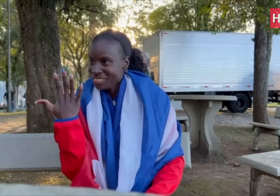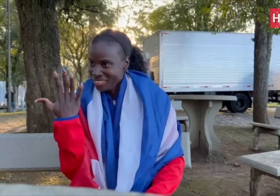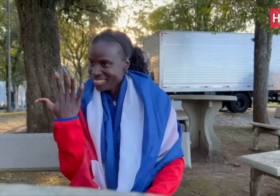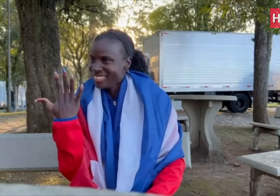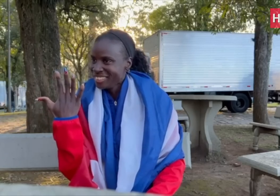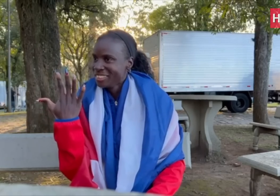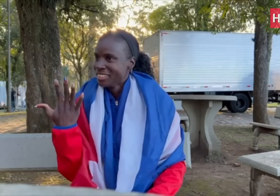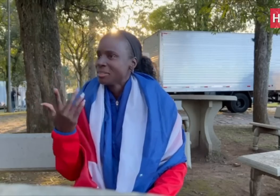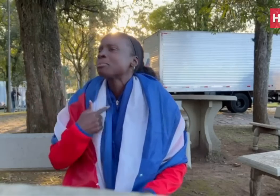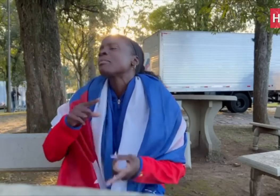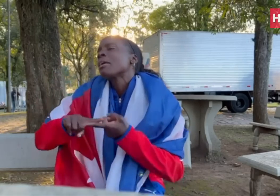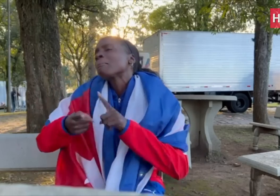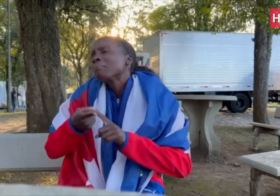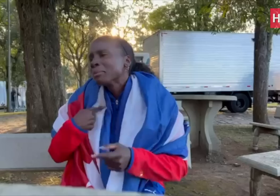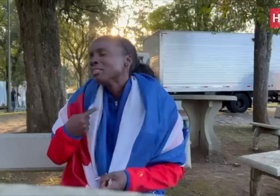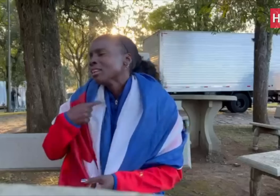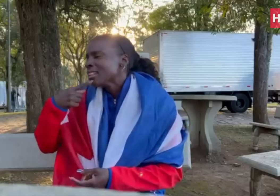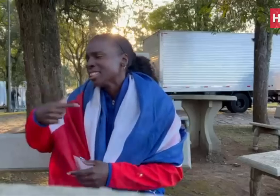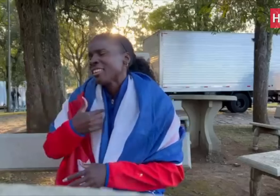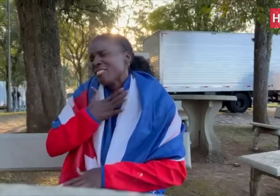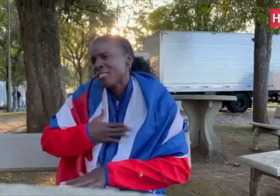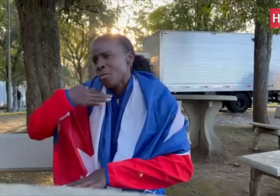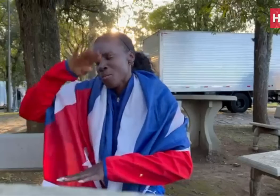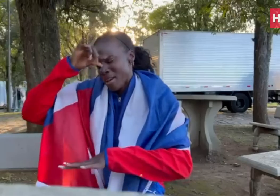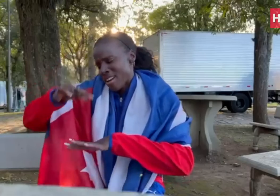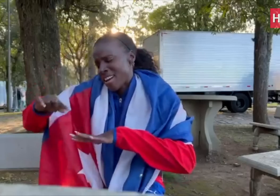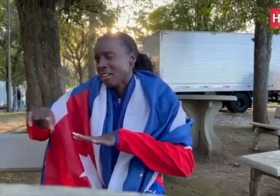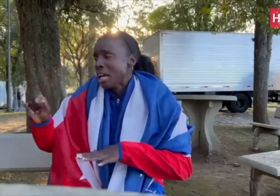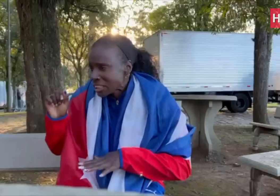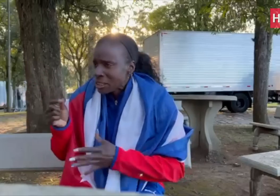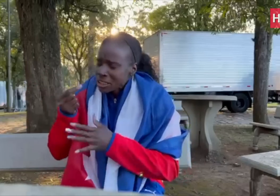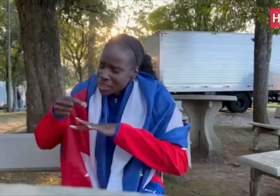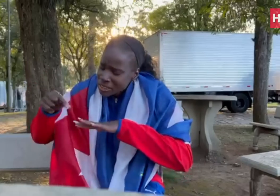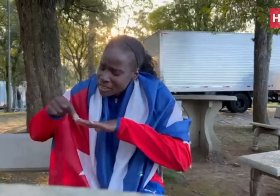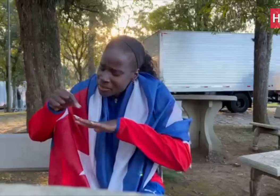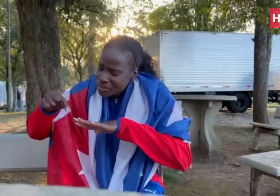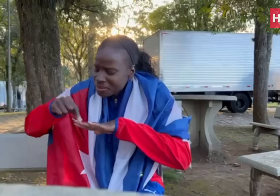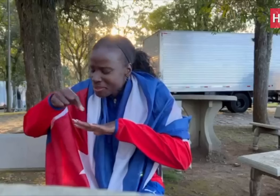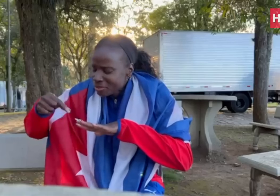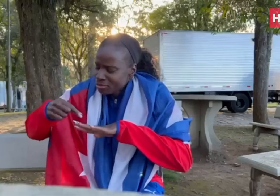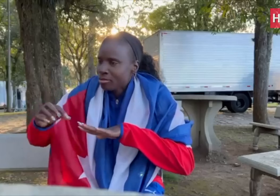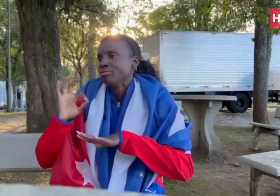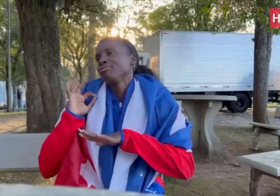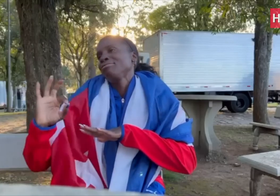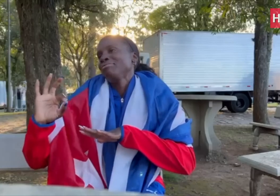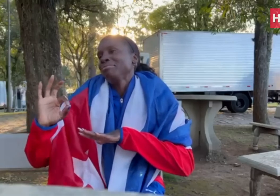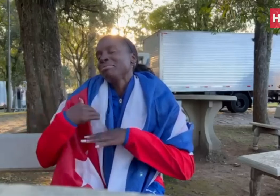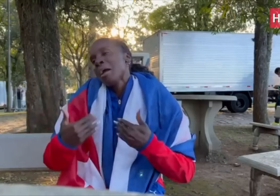I decided to have a manicure in the color of my country of Cuba,